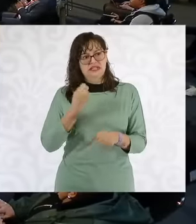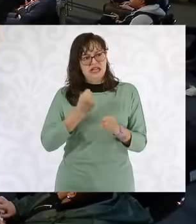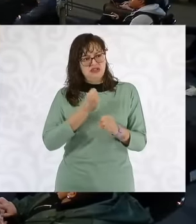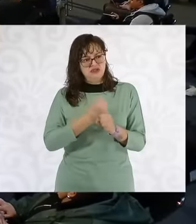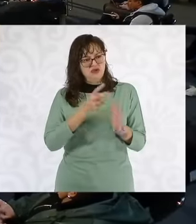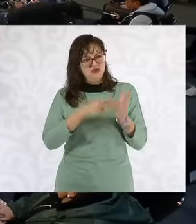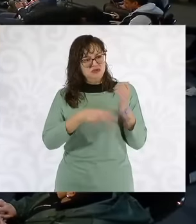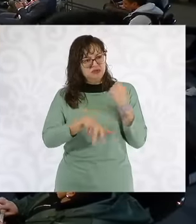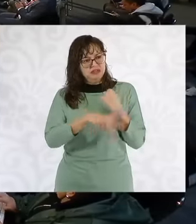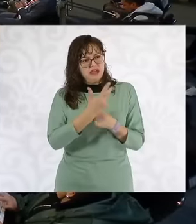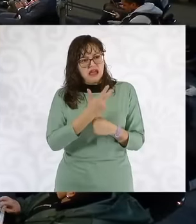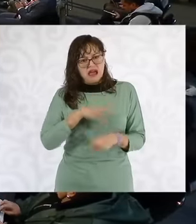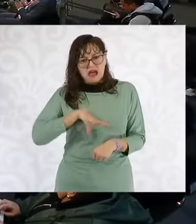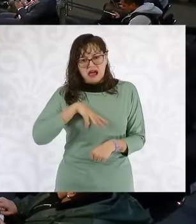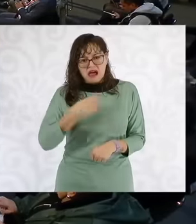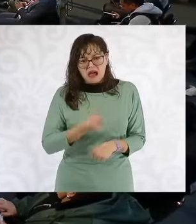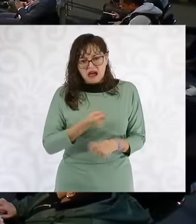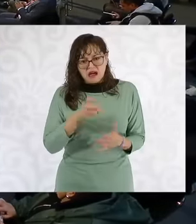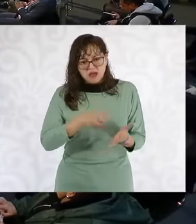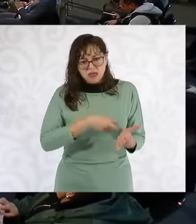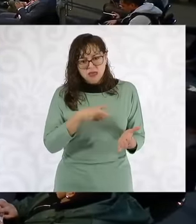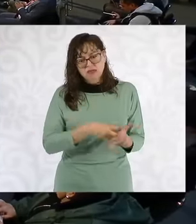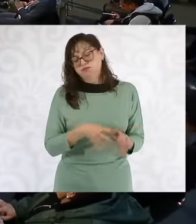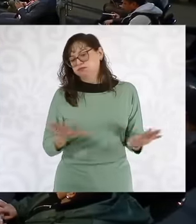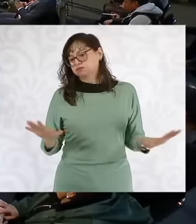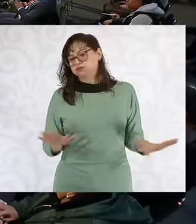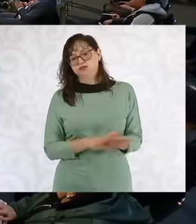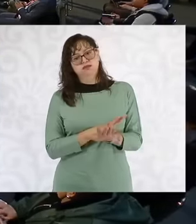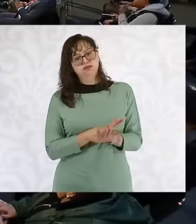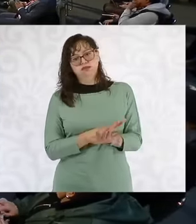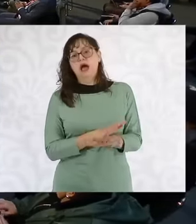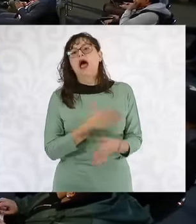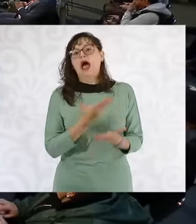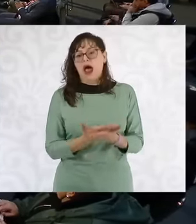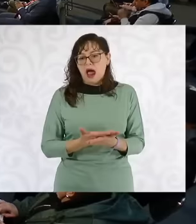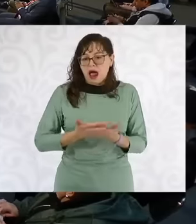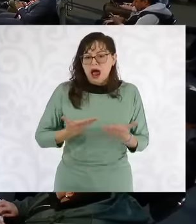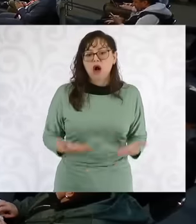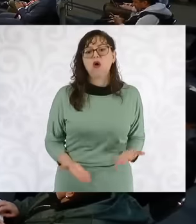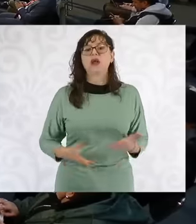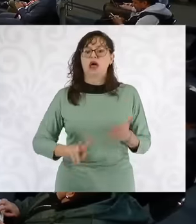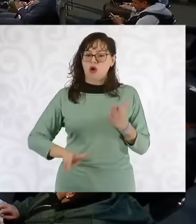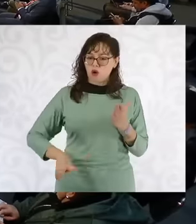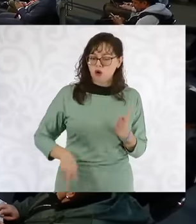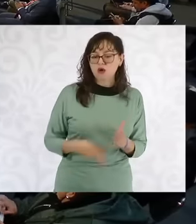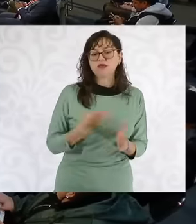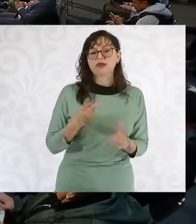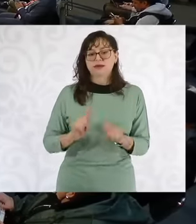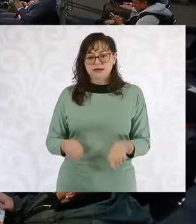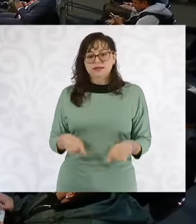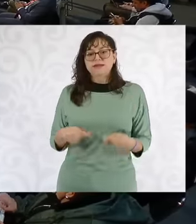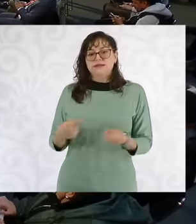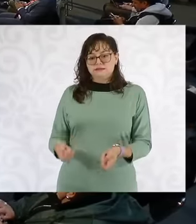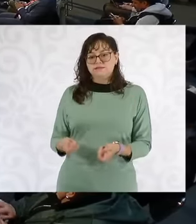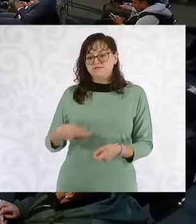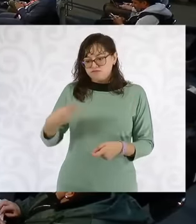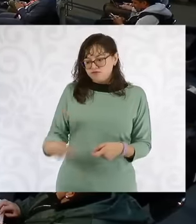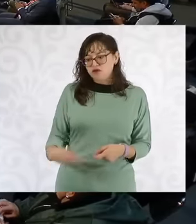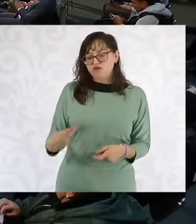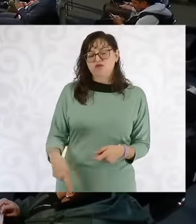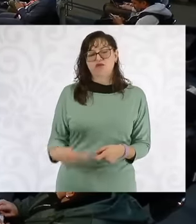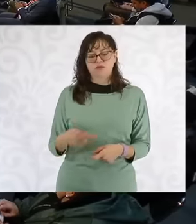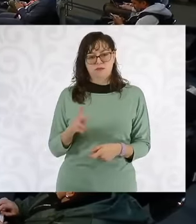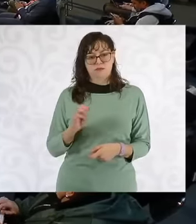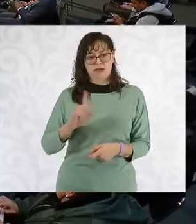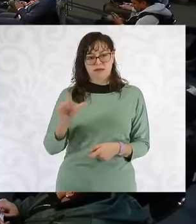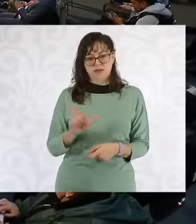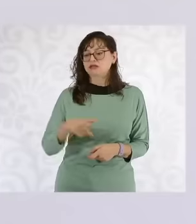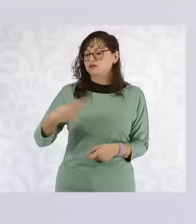2013 Reform and Pemex and CFE return to being companies of the people of Mexico and our commitment that they are going